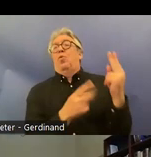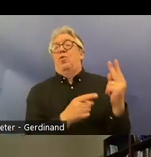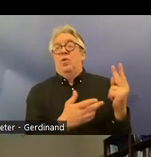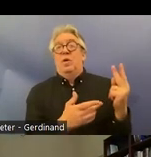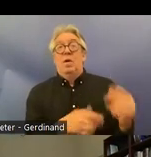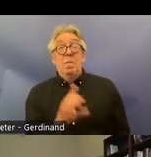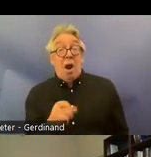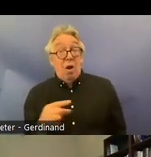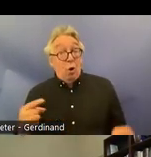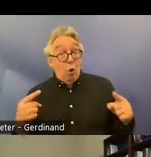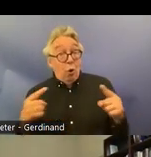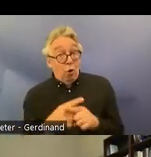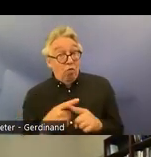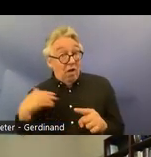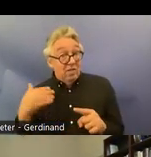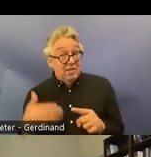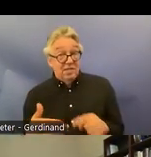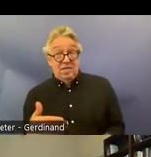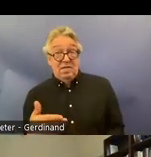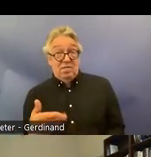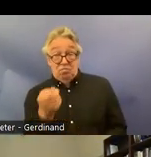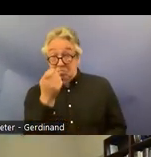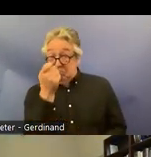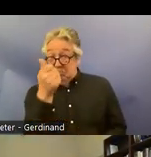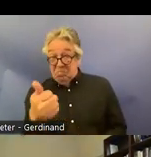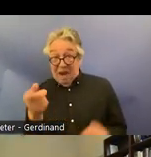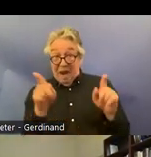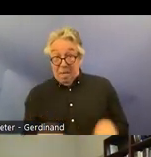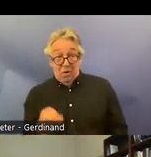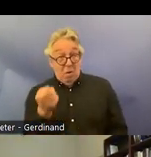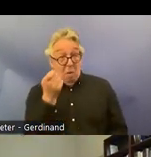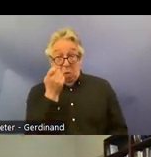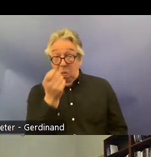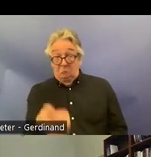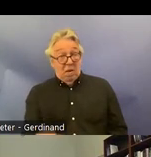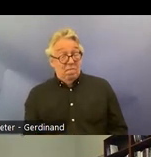conflicts uh pure conflicts are quite rare the much more common approach is